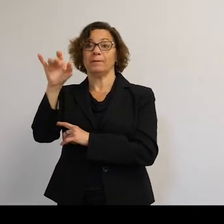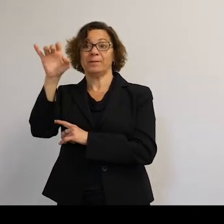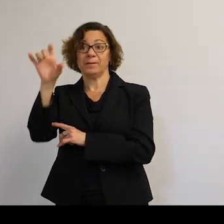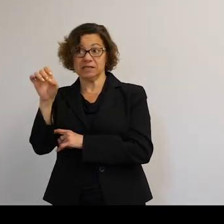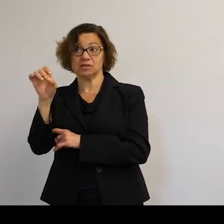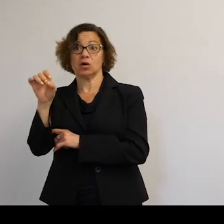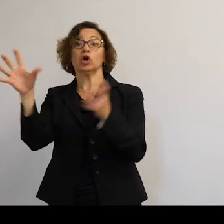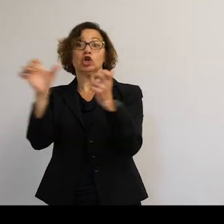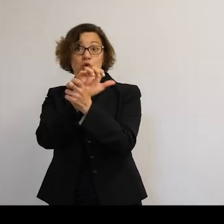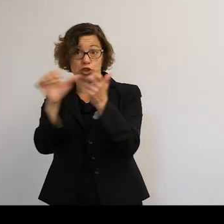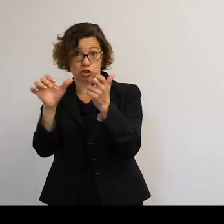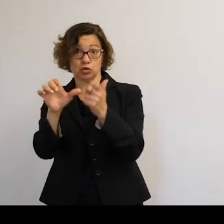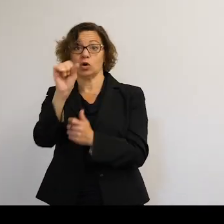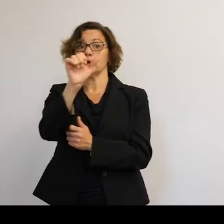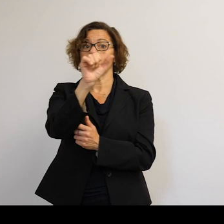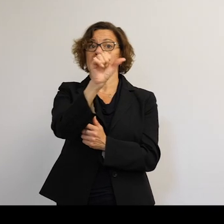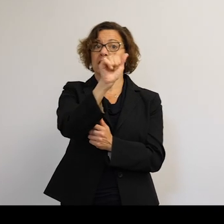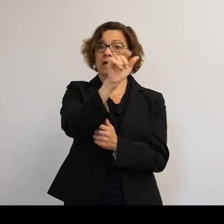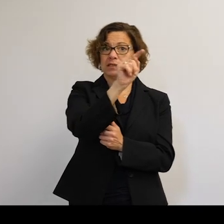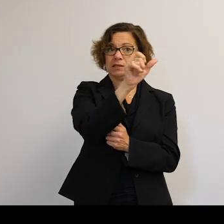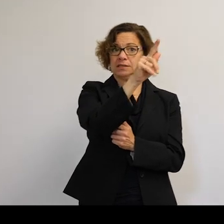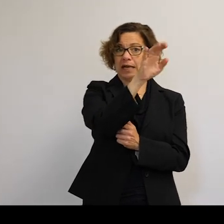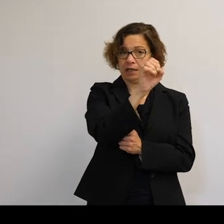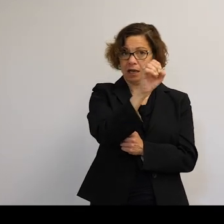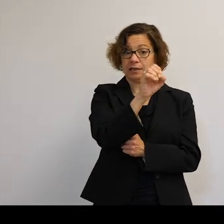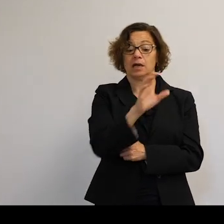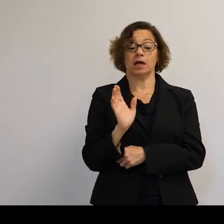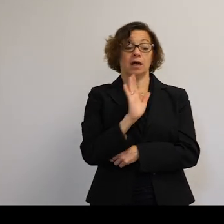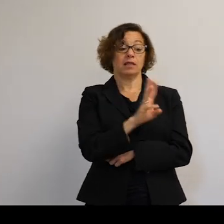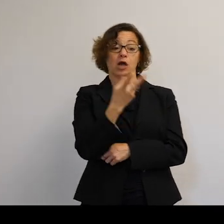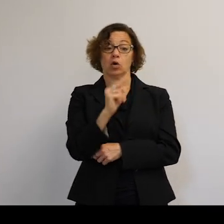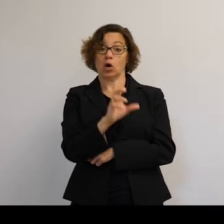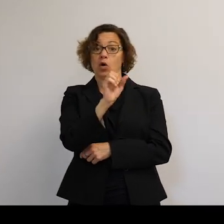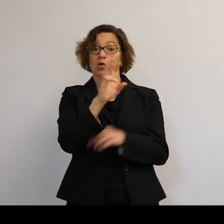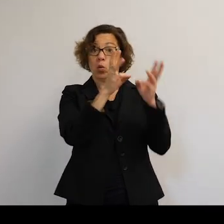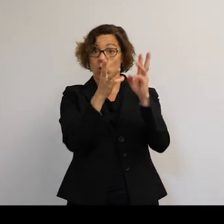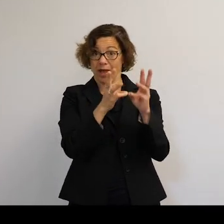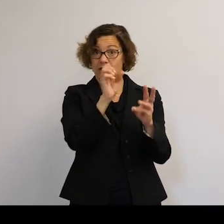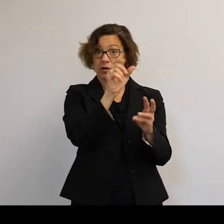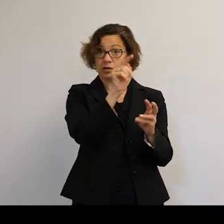They had one of their weather satellites again, I think. And they destroyed it, OK?